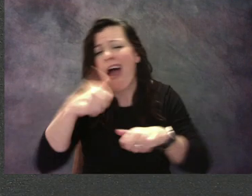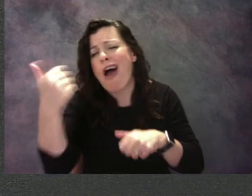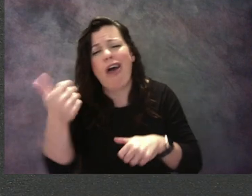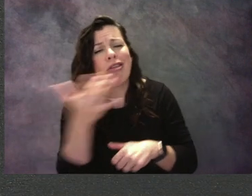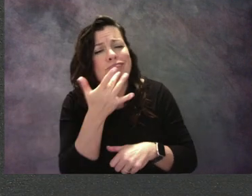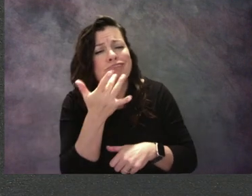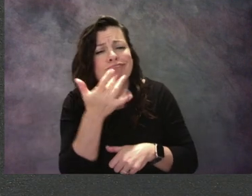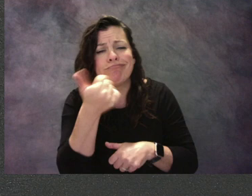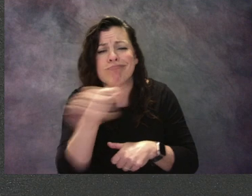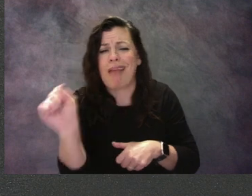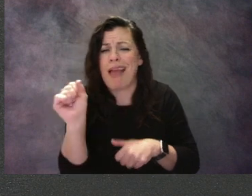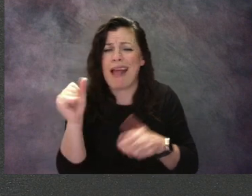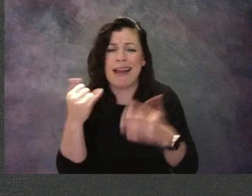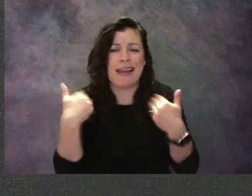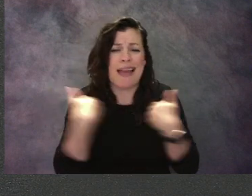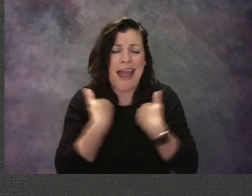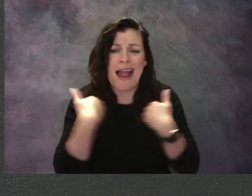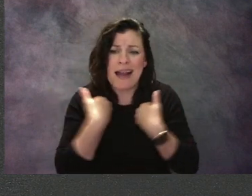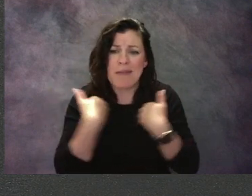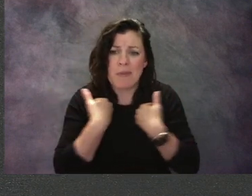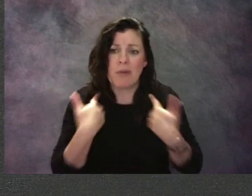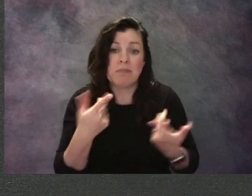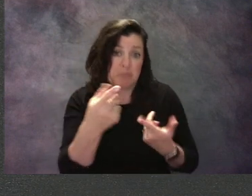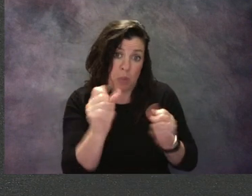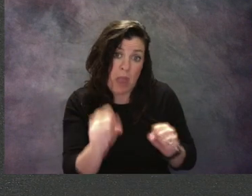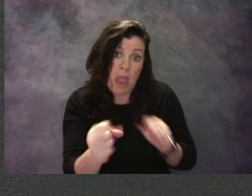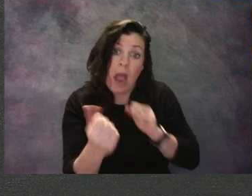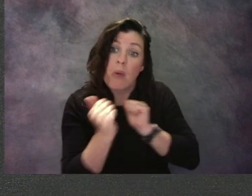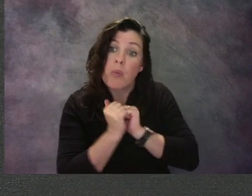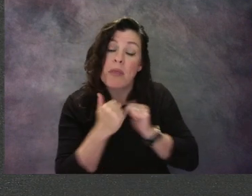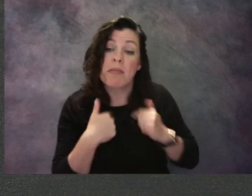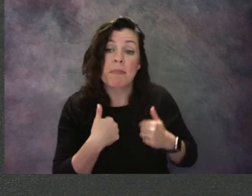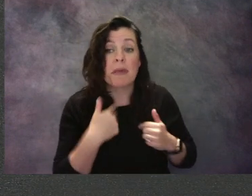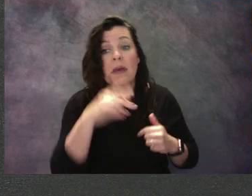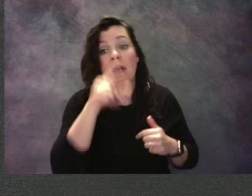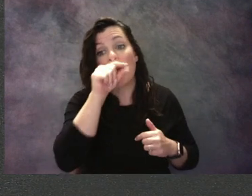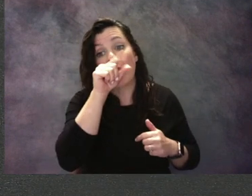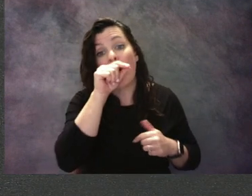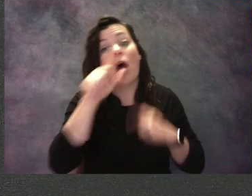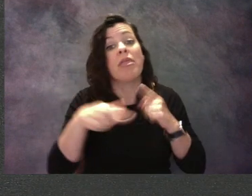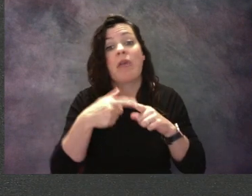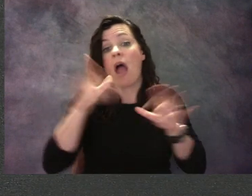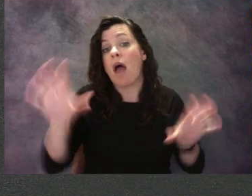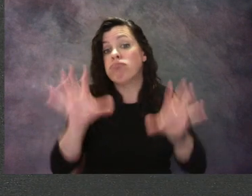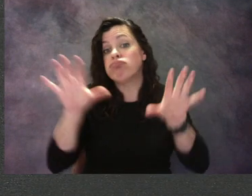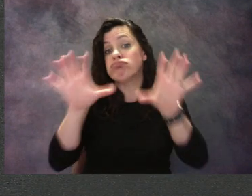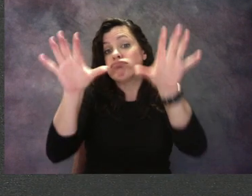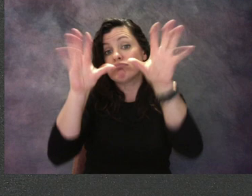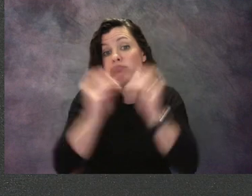or you can do the toucan with me and then maybe add some more animals in your background.